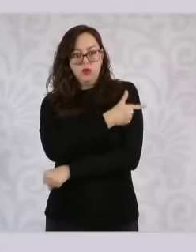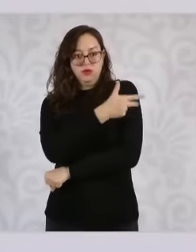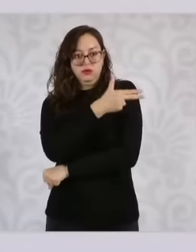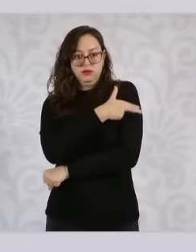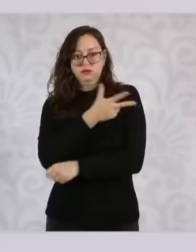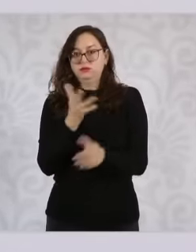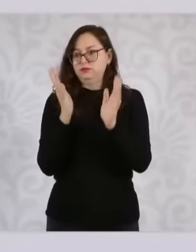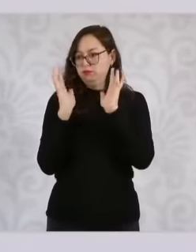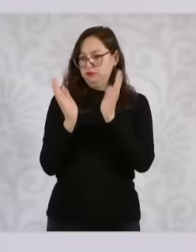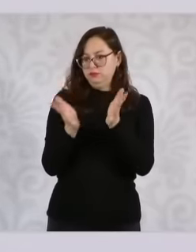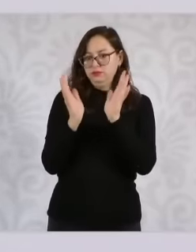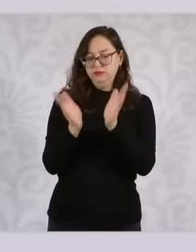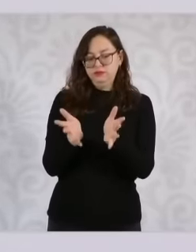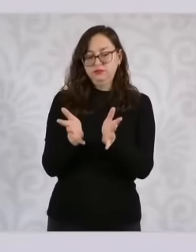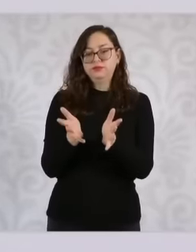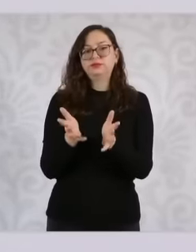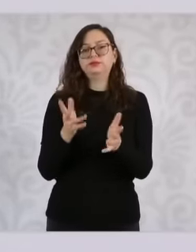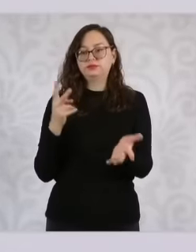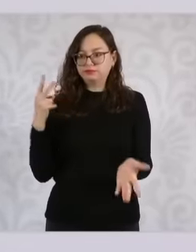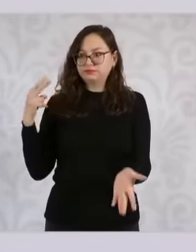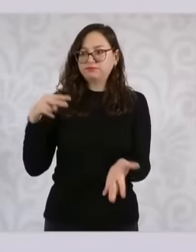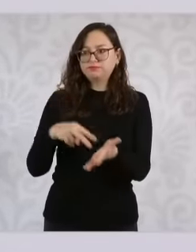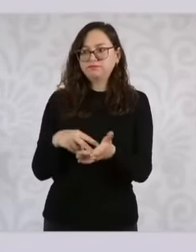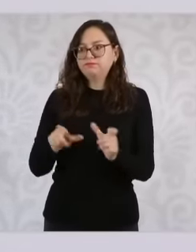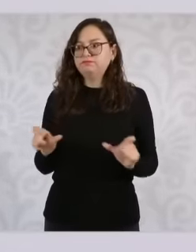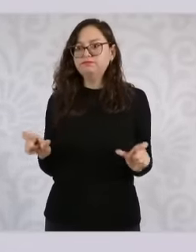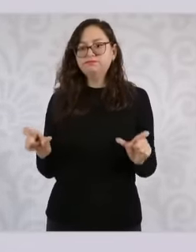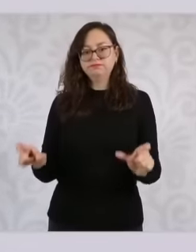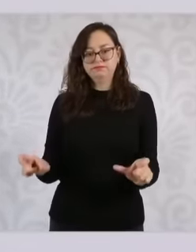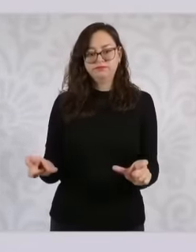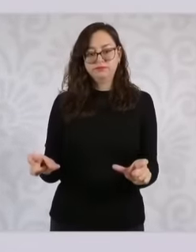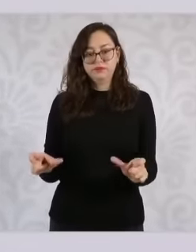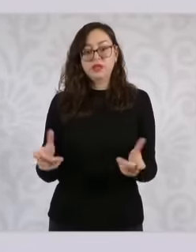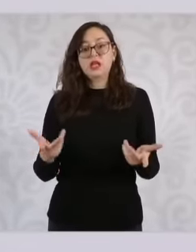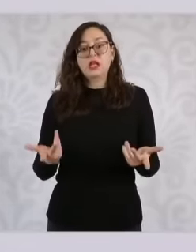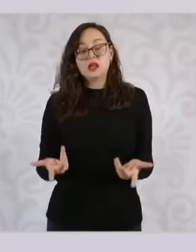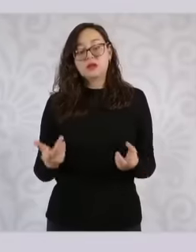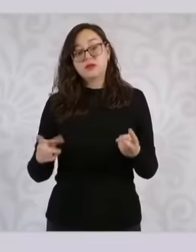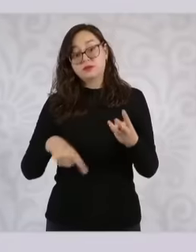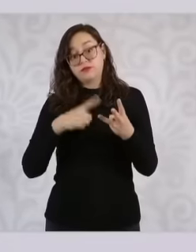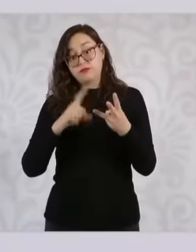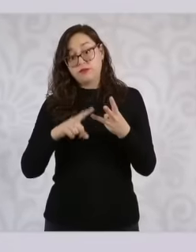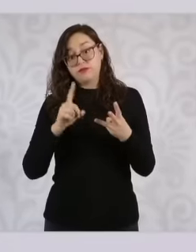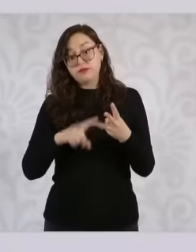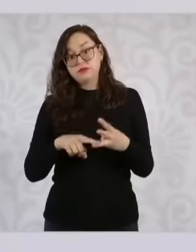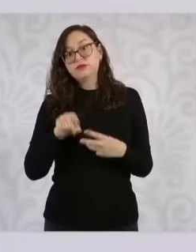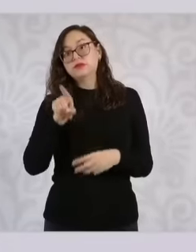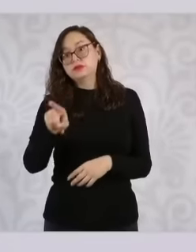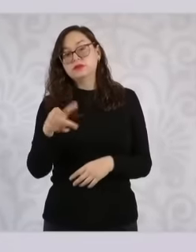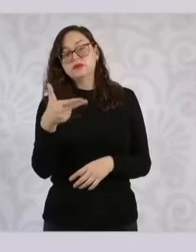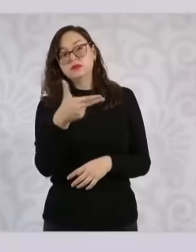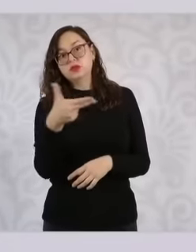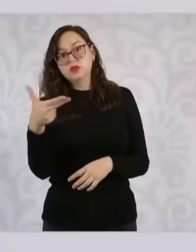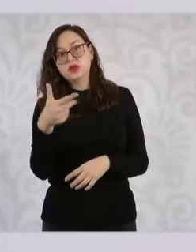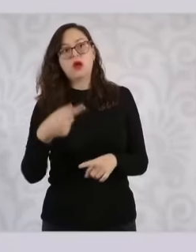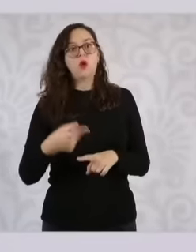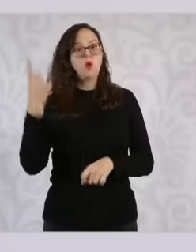some other actions and on the other hand an analysis of which hotels are already being